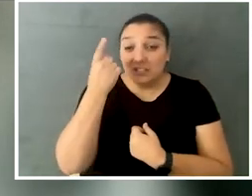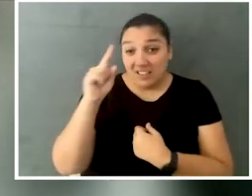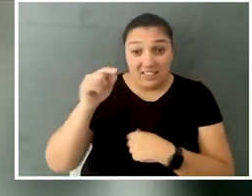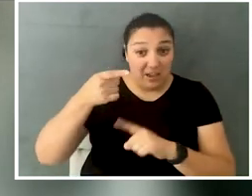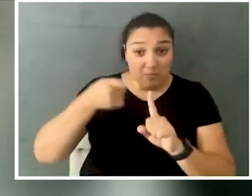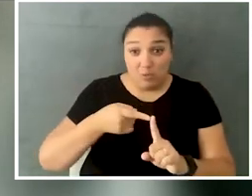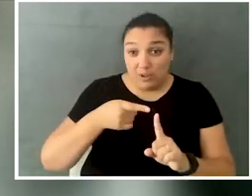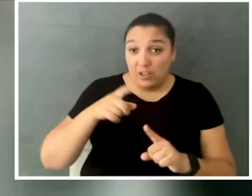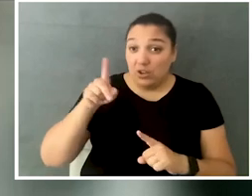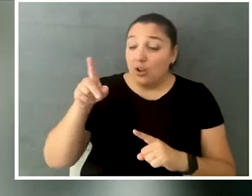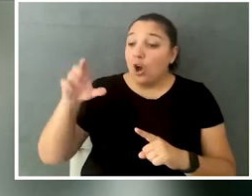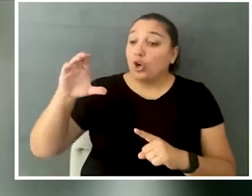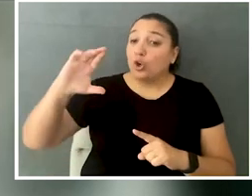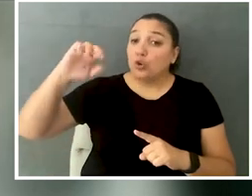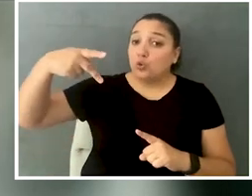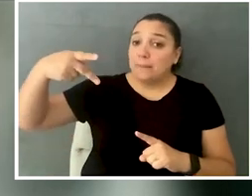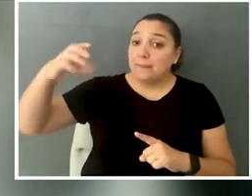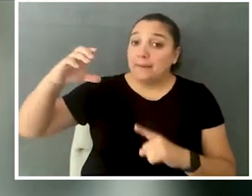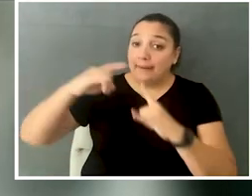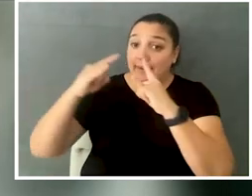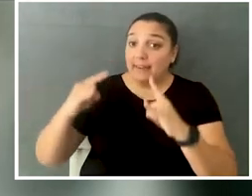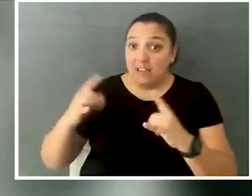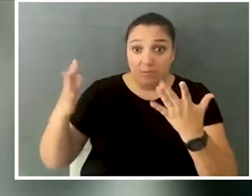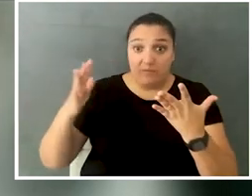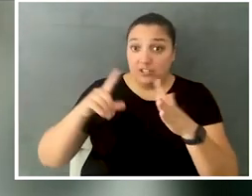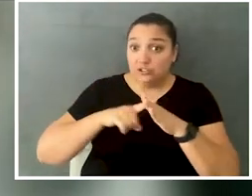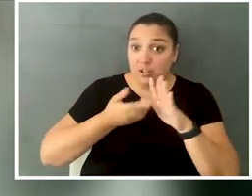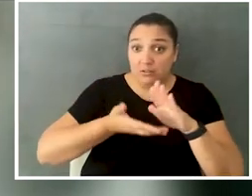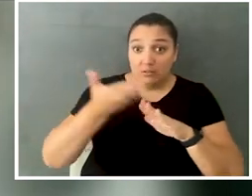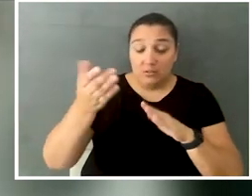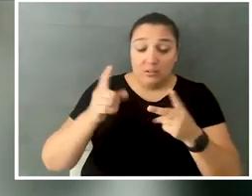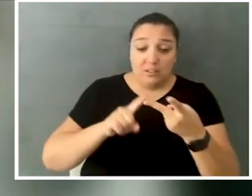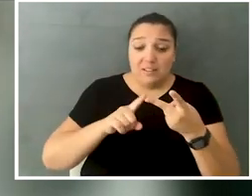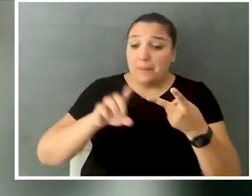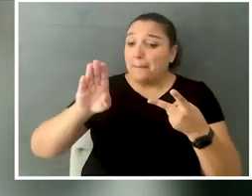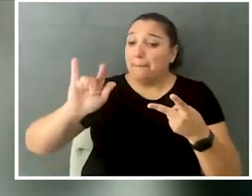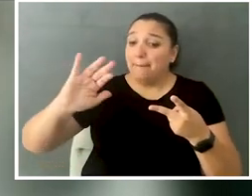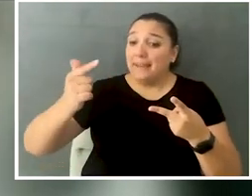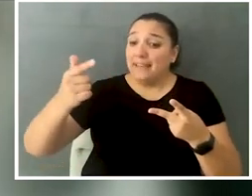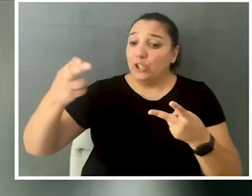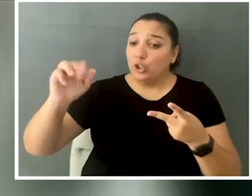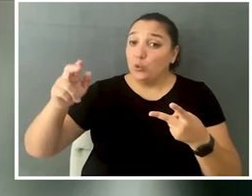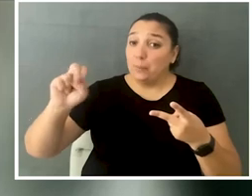even though at that point, "Crip Camp" had already come out. Like, "Being Huemann" had already come out. She was really